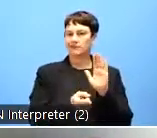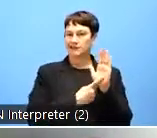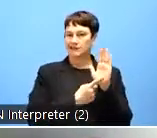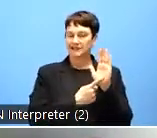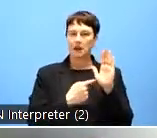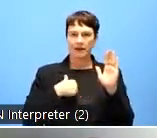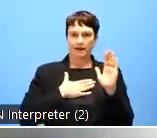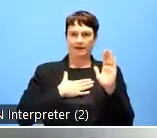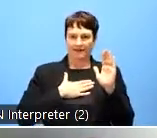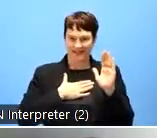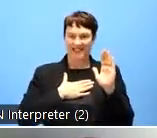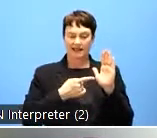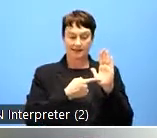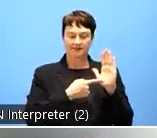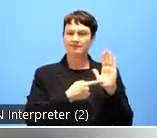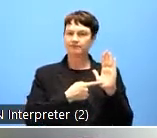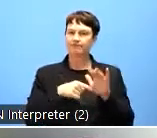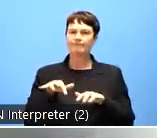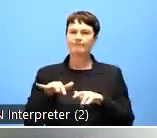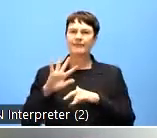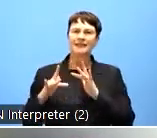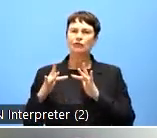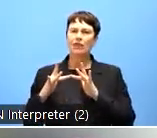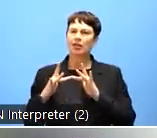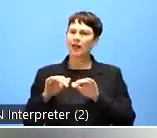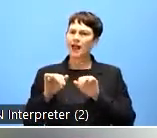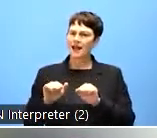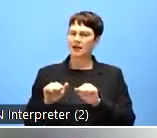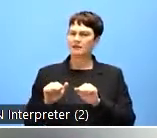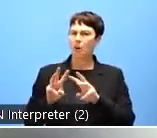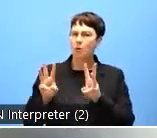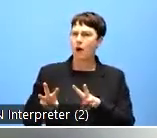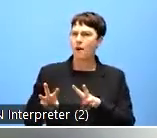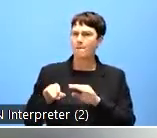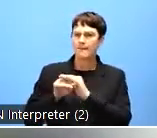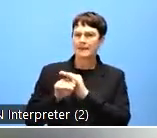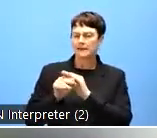as for digital accessibility of the Web Accessibility Directive, whereas the web directive focuses